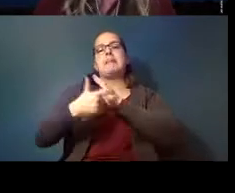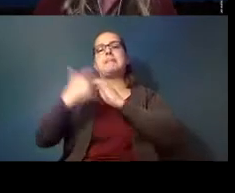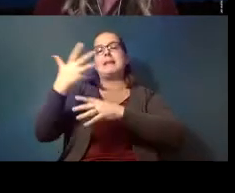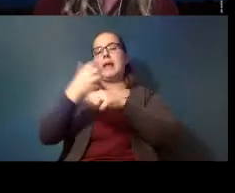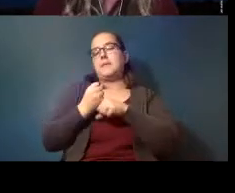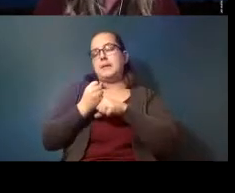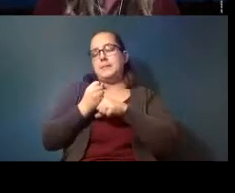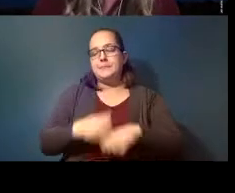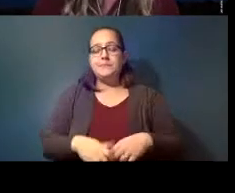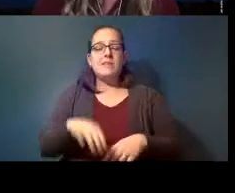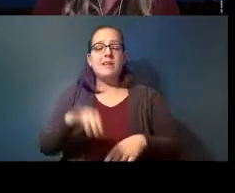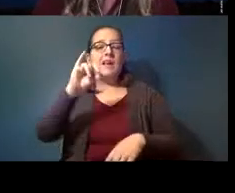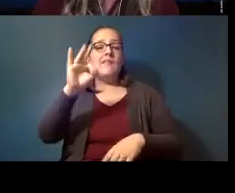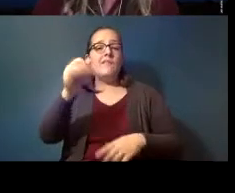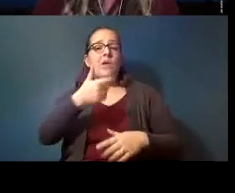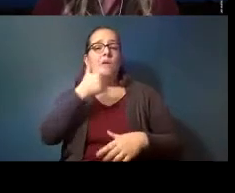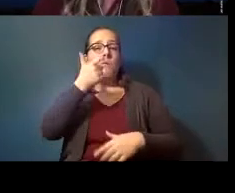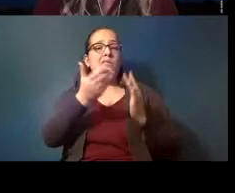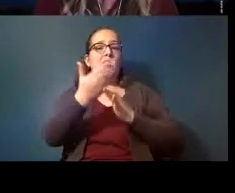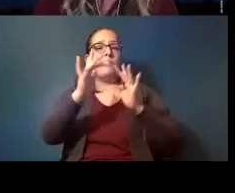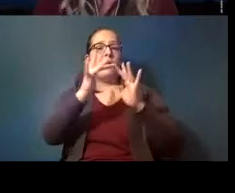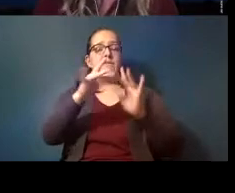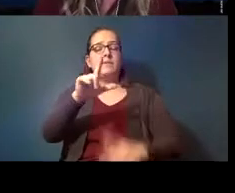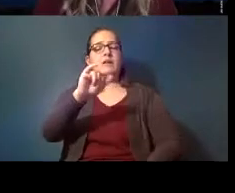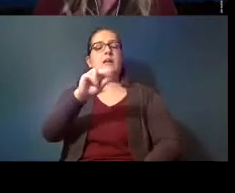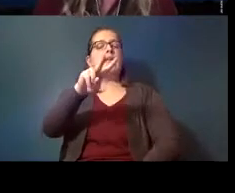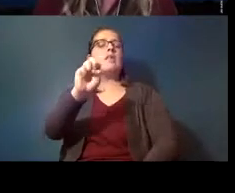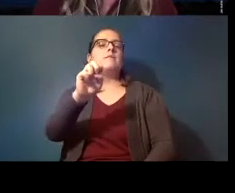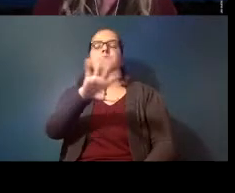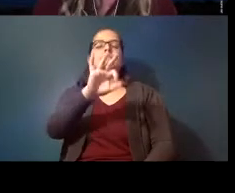if you you're watching via facebook live you can ask your questions in the chat